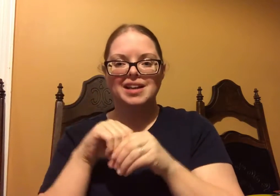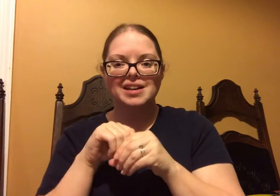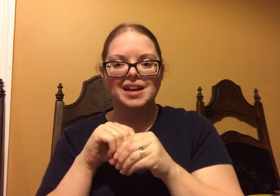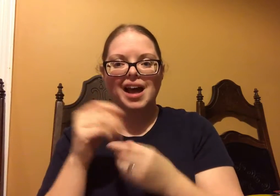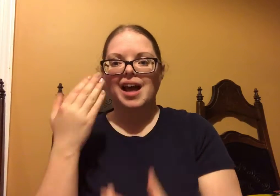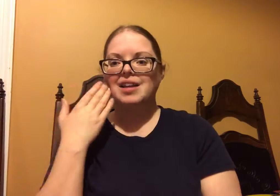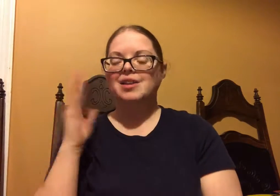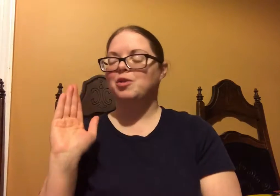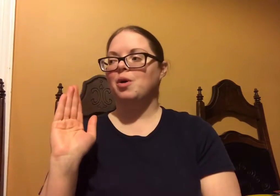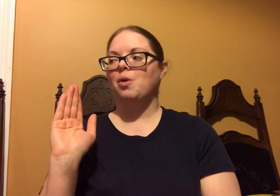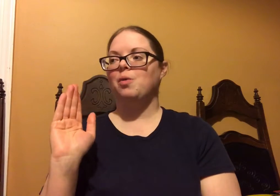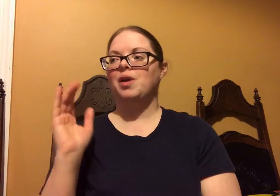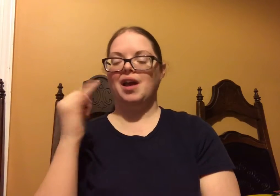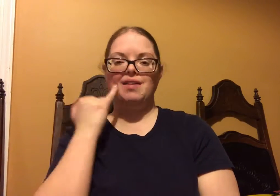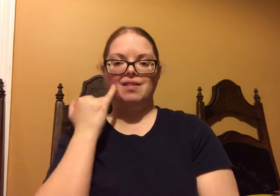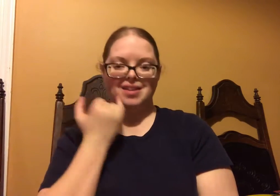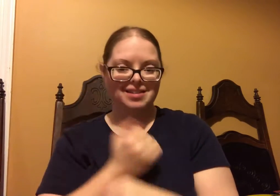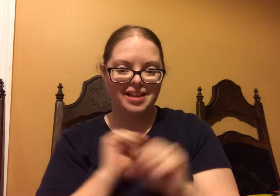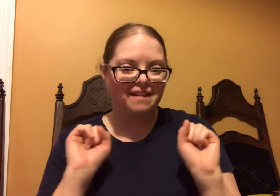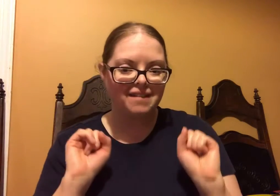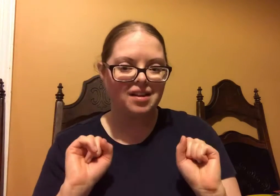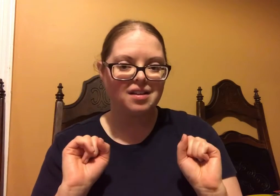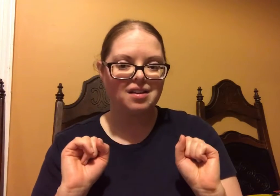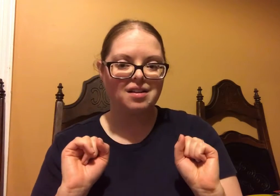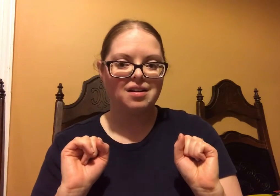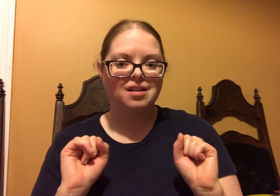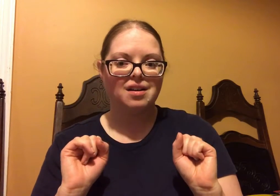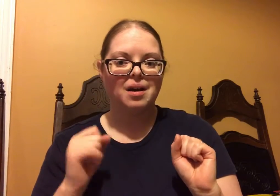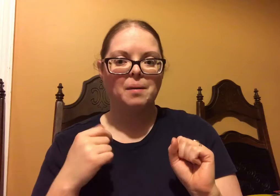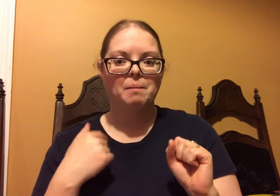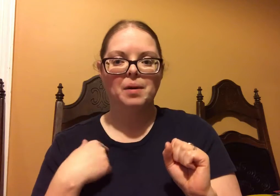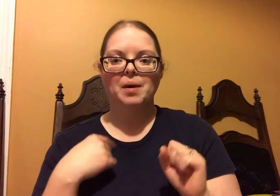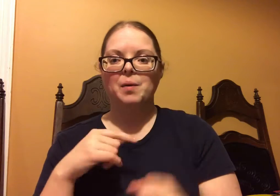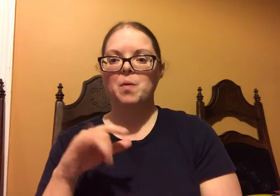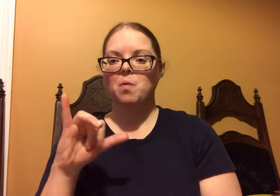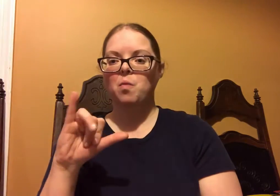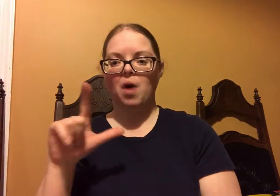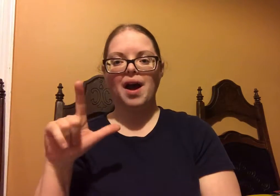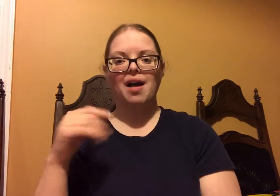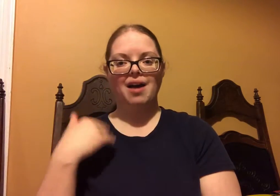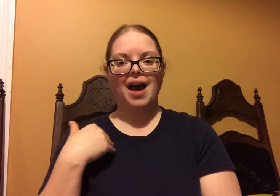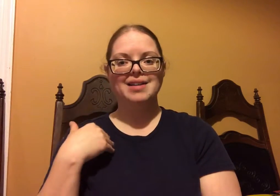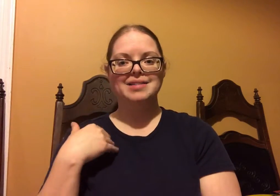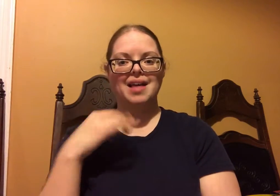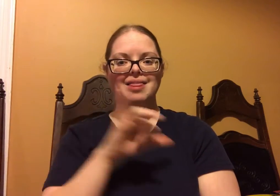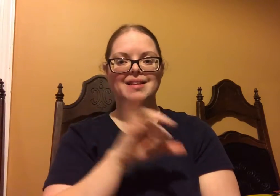I didn't know what was in them, I didn't know if it was safe to use,